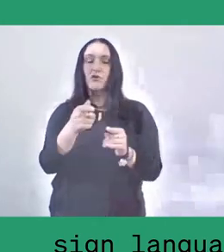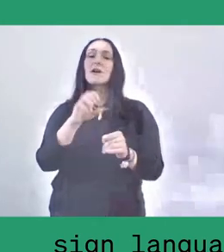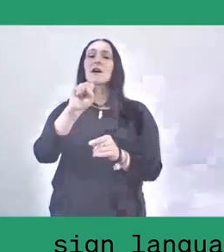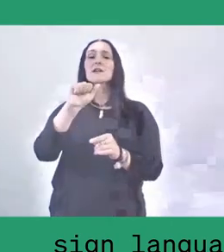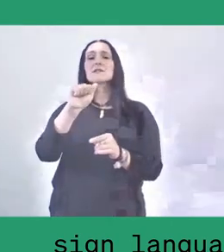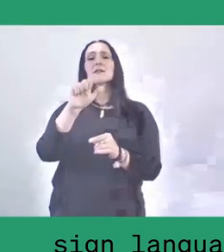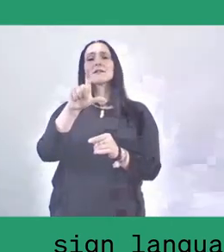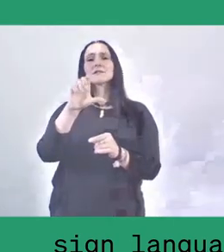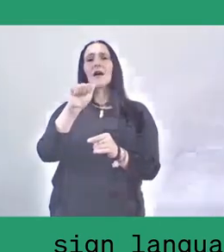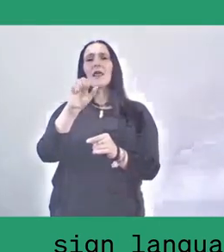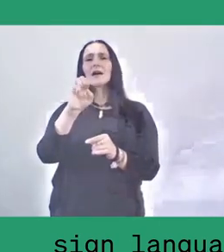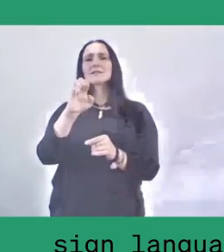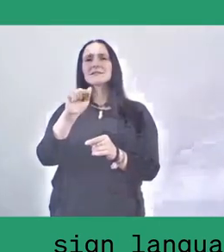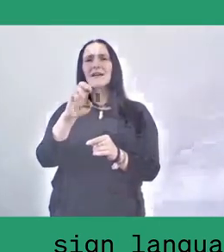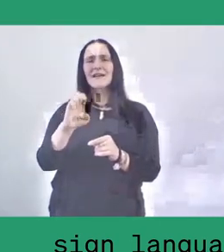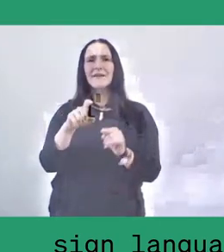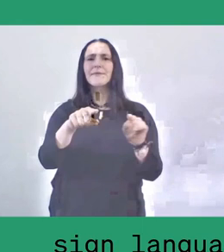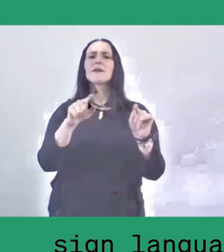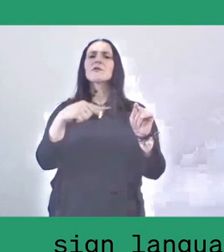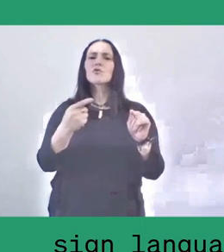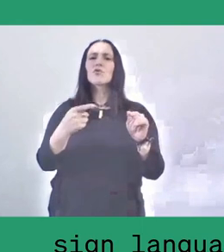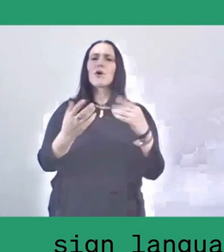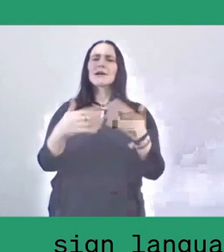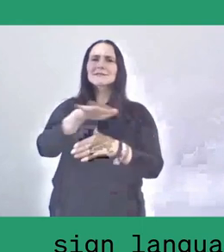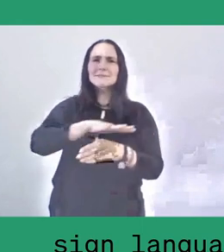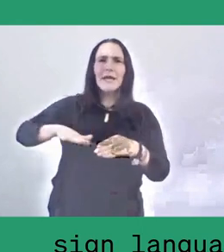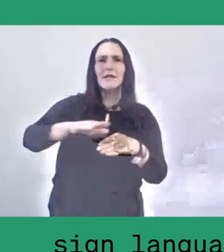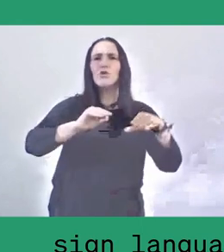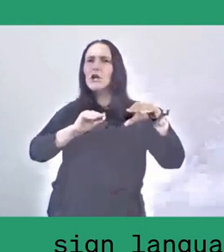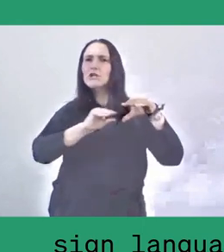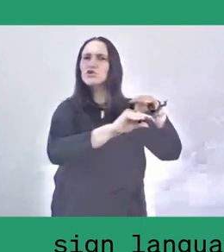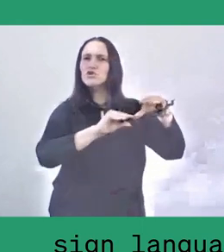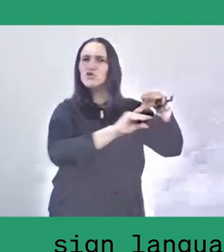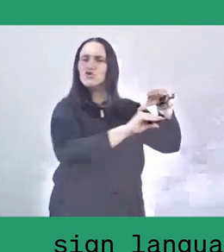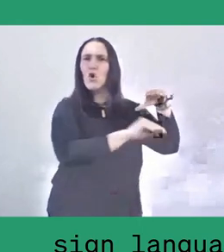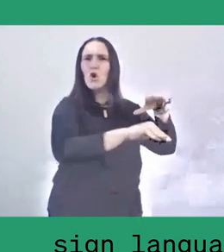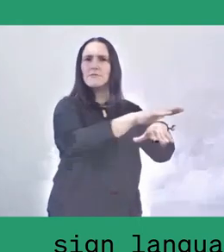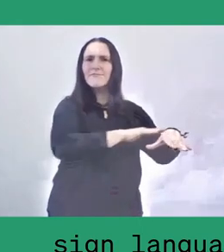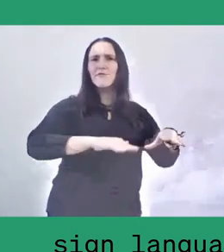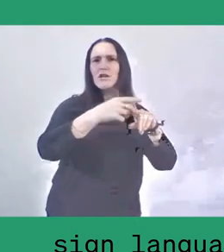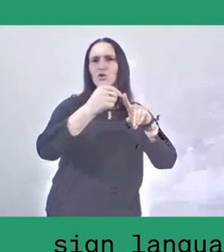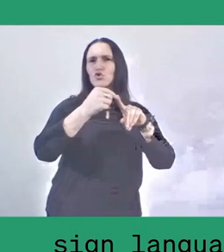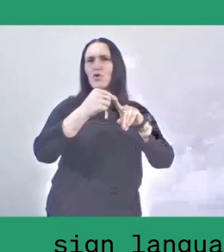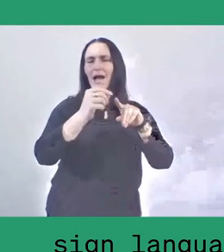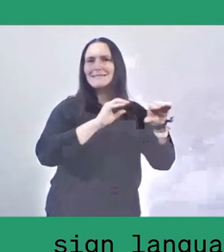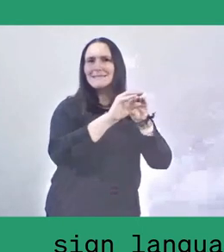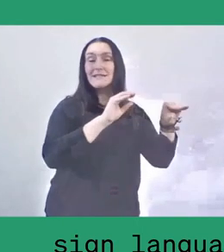to name a practice or space to store crops such as rice, which in the Indonesian language is called lumbung.